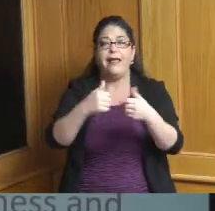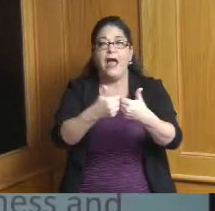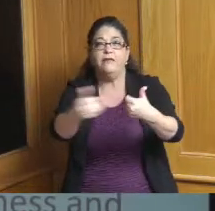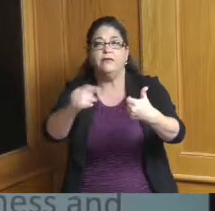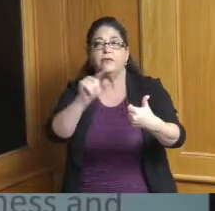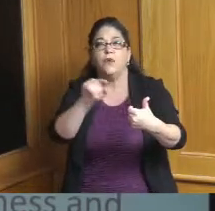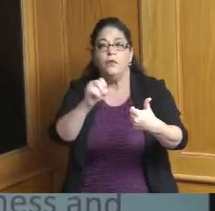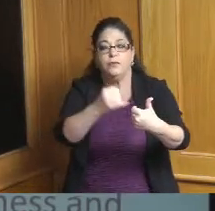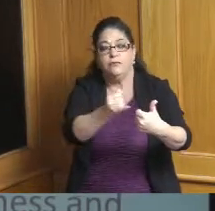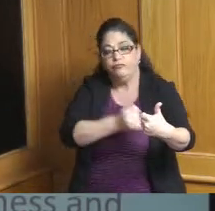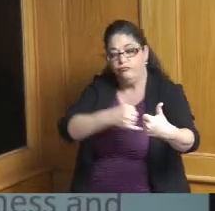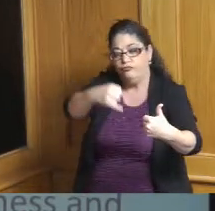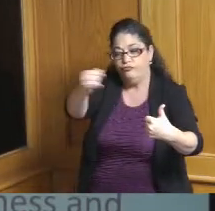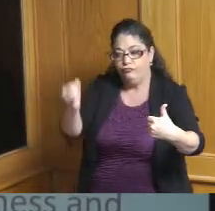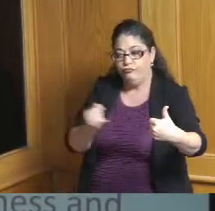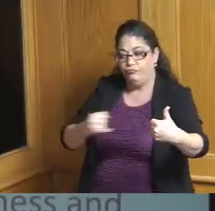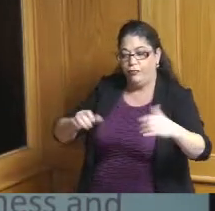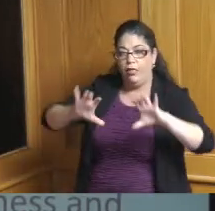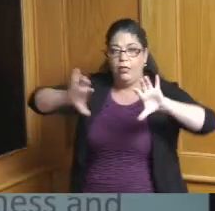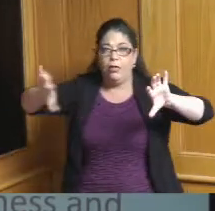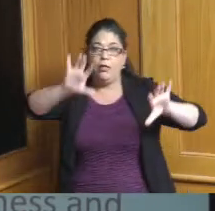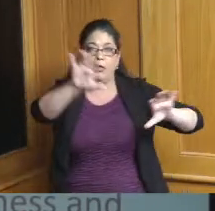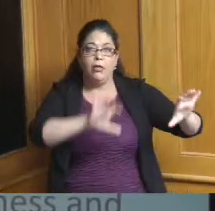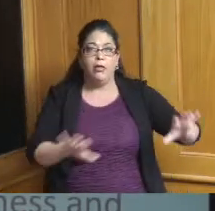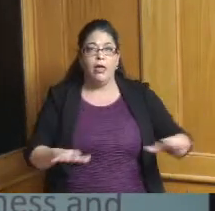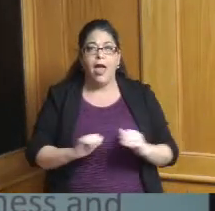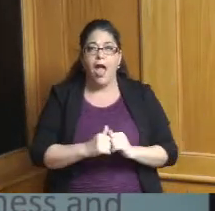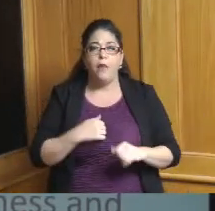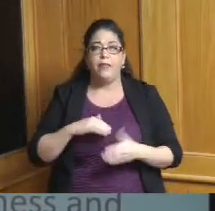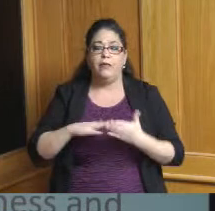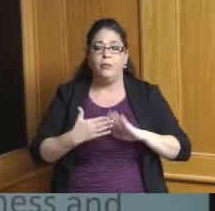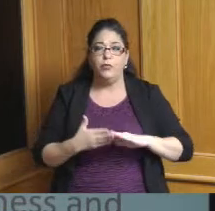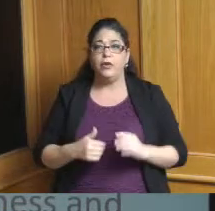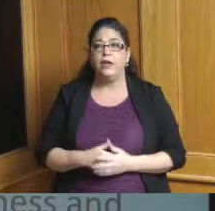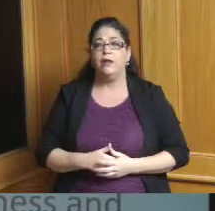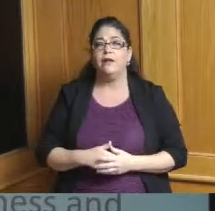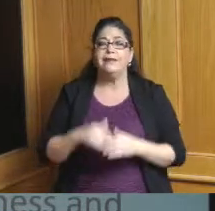obsolete real estate and there really are some capacity needs in small jurisdictions